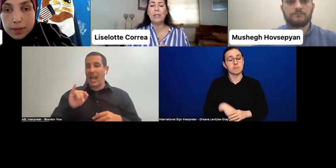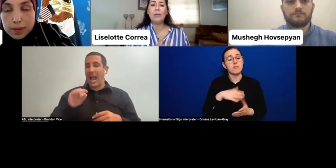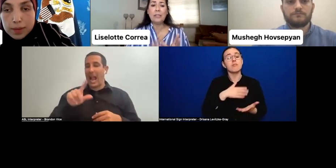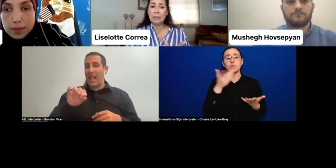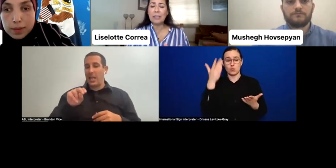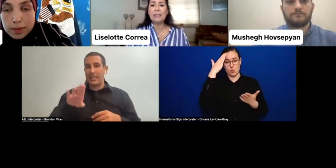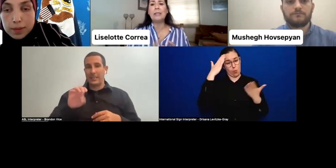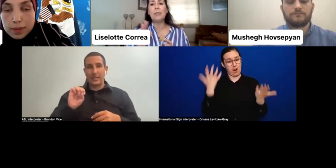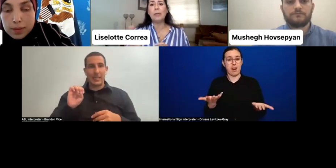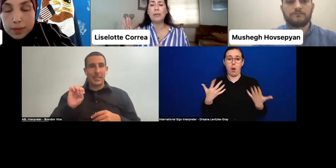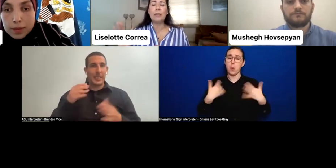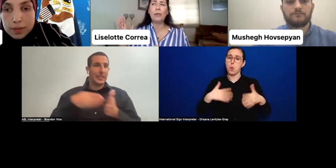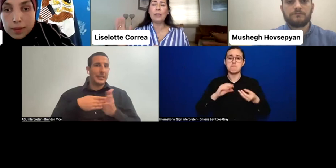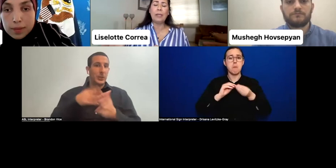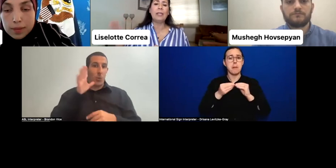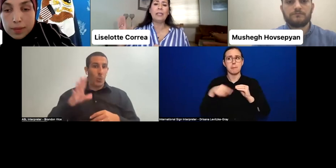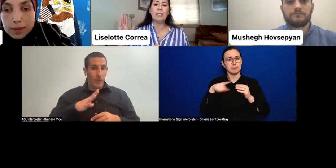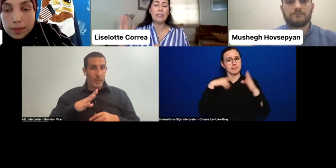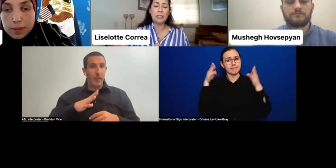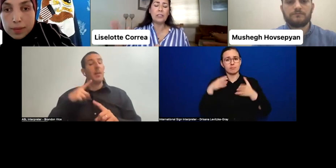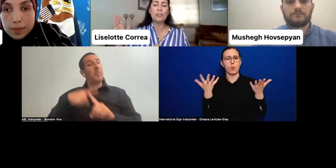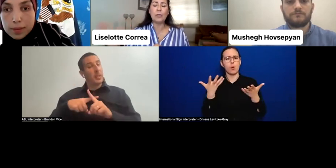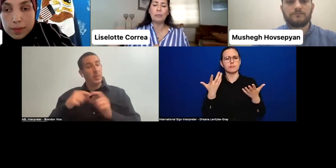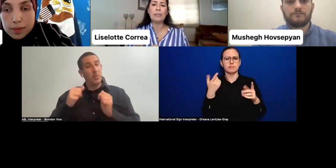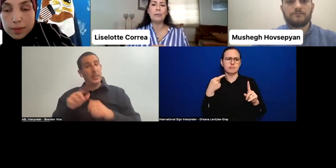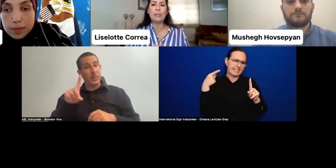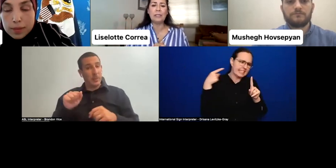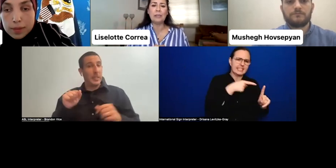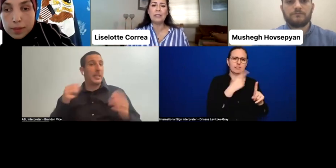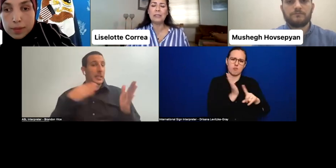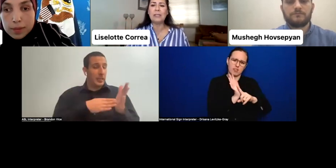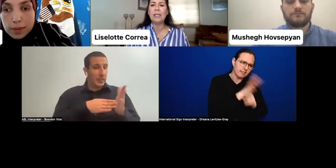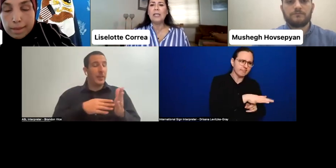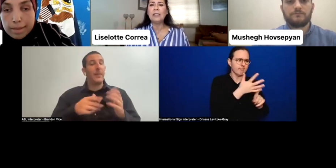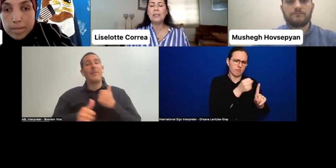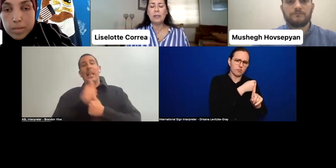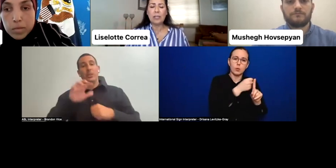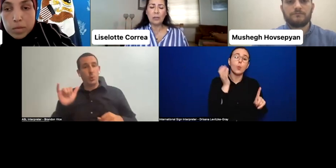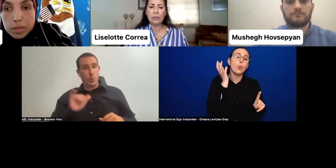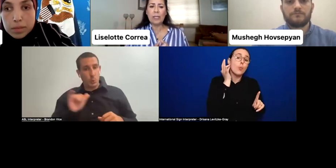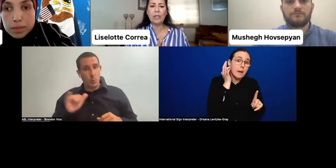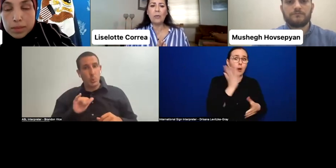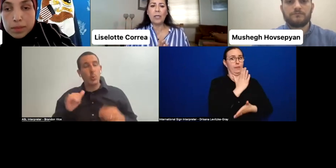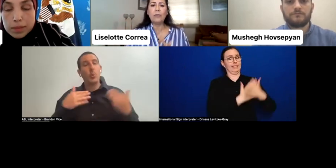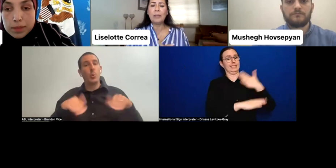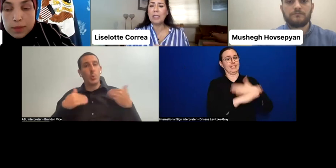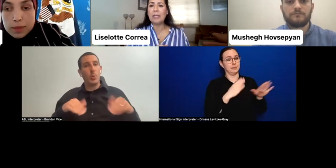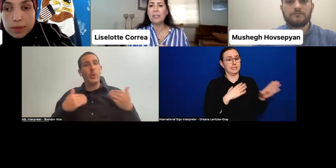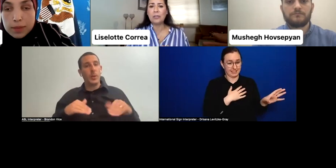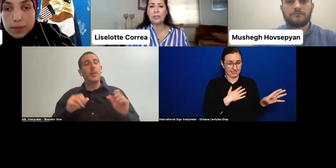with disabilities and probably women-- Indigenous women with disabilities-- it could be one of the main issues